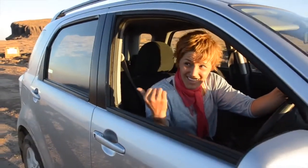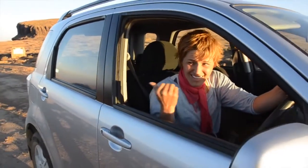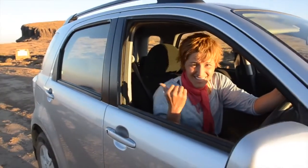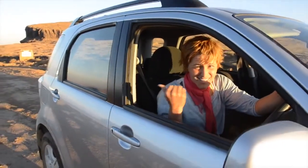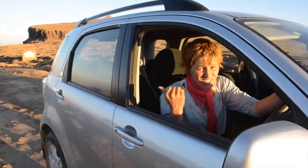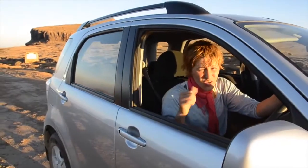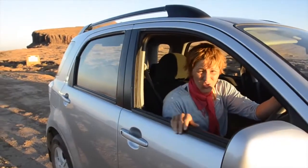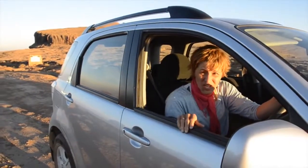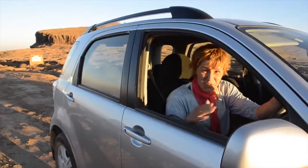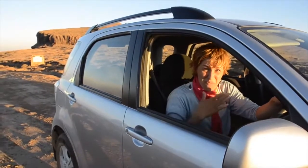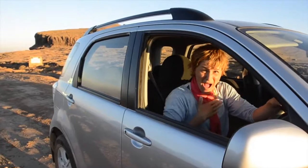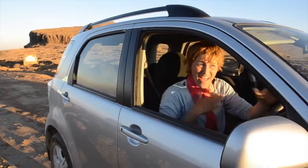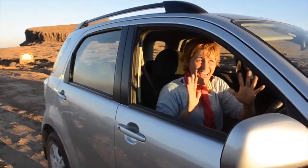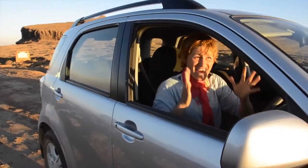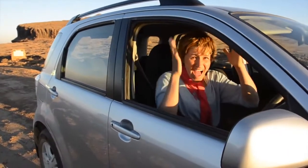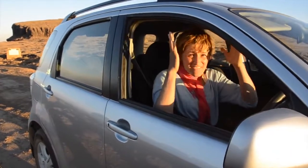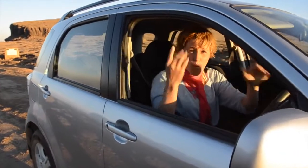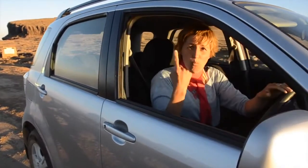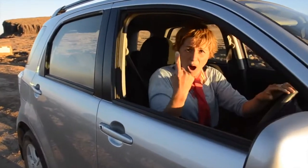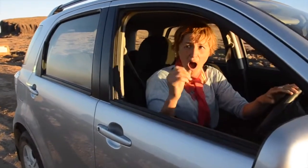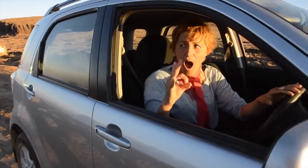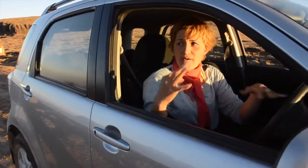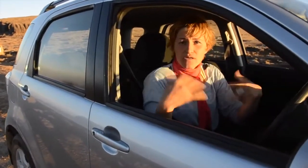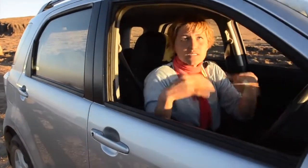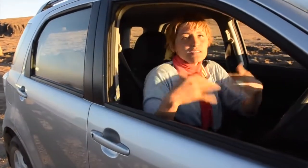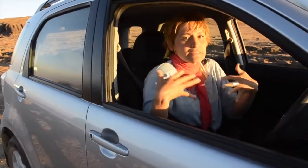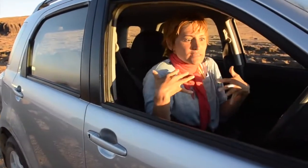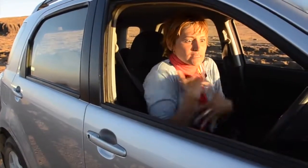This is one of the most scariest drives